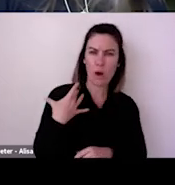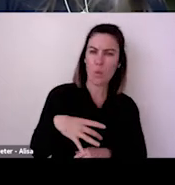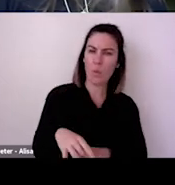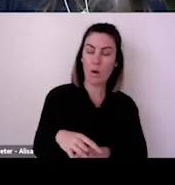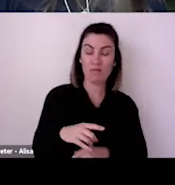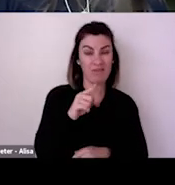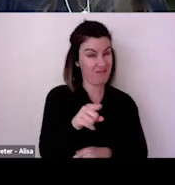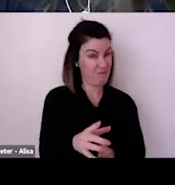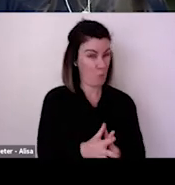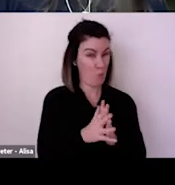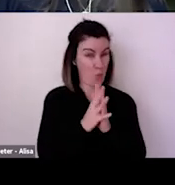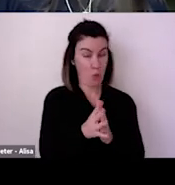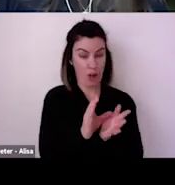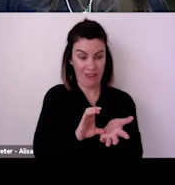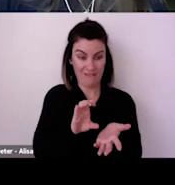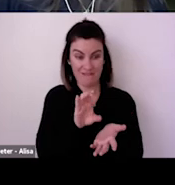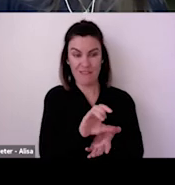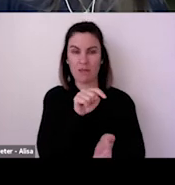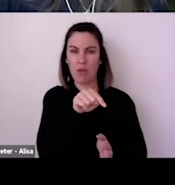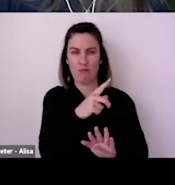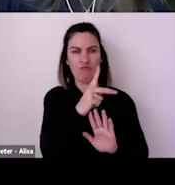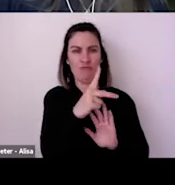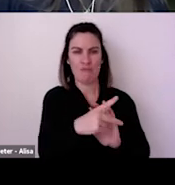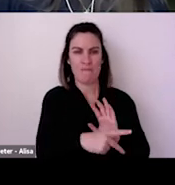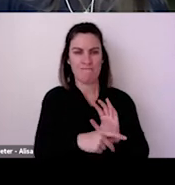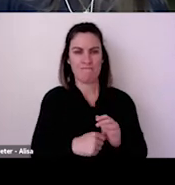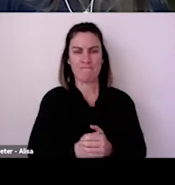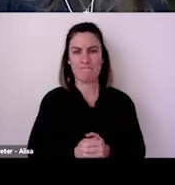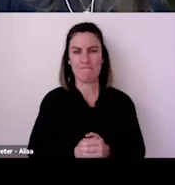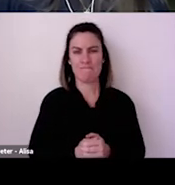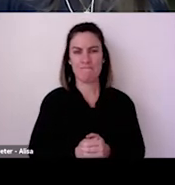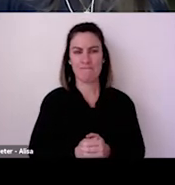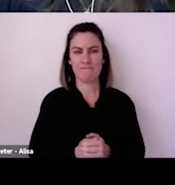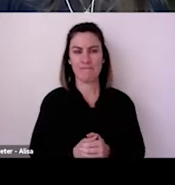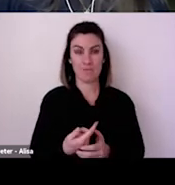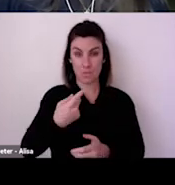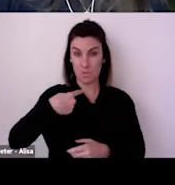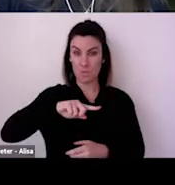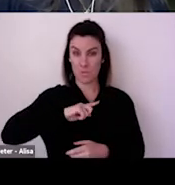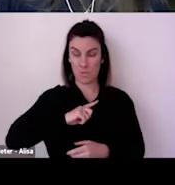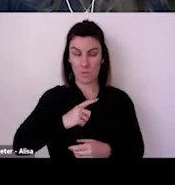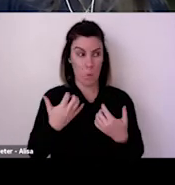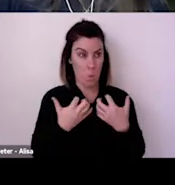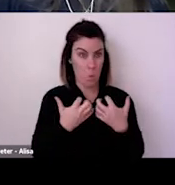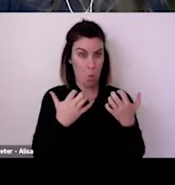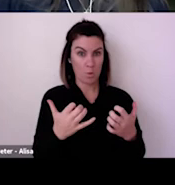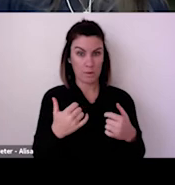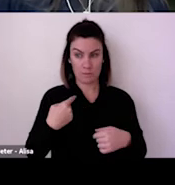And for some people in Australia that's even just about having an internet connection. We've got other work coming up that I think will be useful around measuring digital engagement